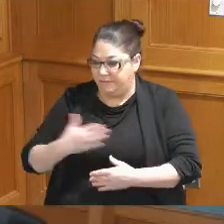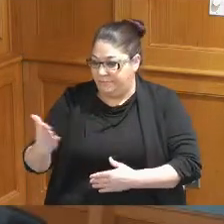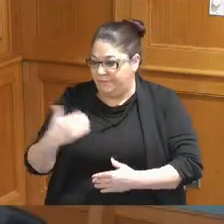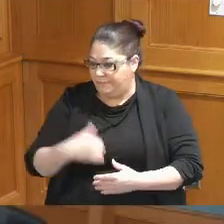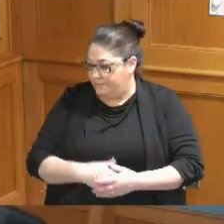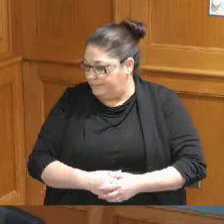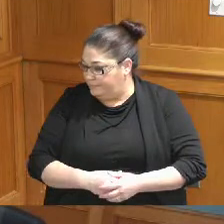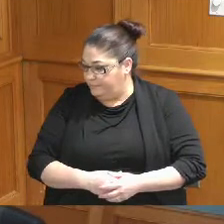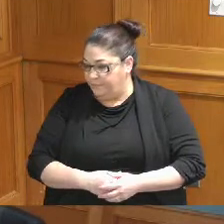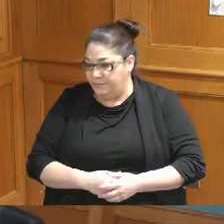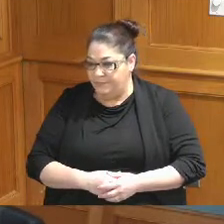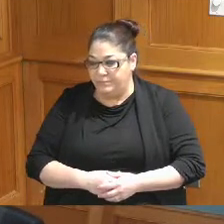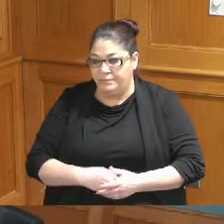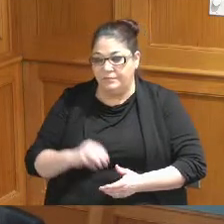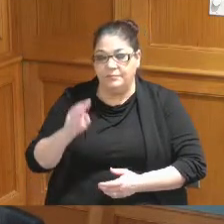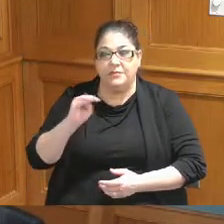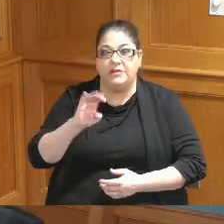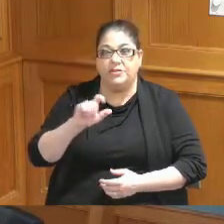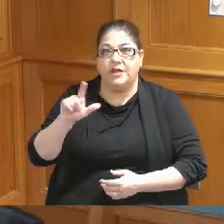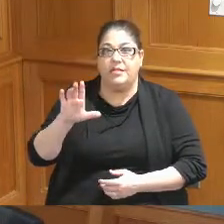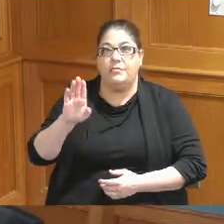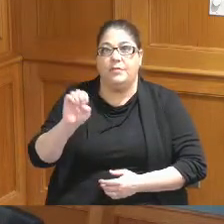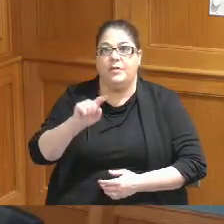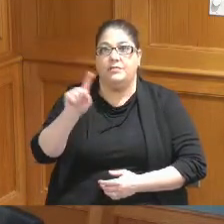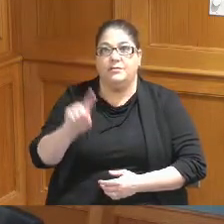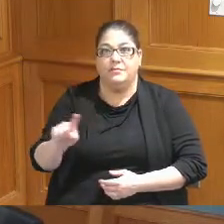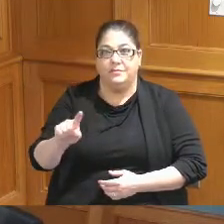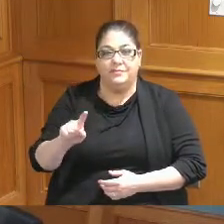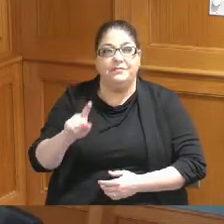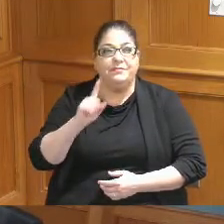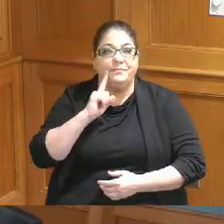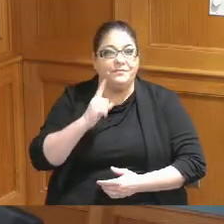thank you so much for having me Michelle Balz Hamilton County resource and I have about a